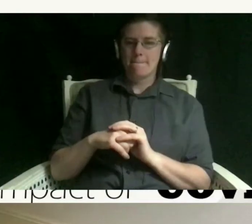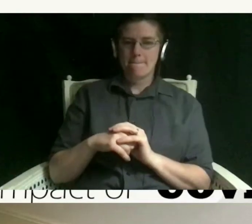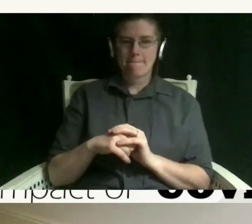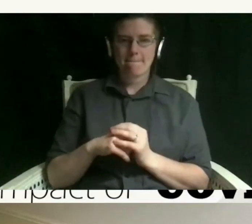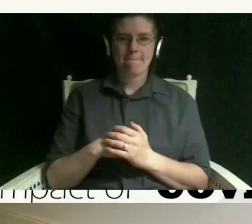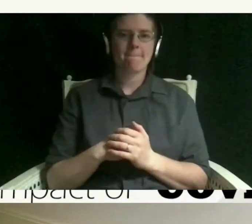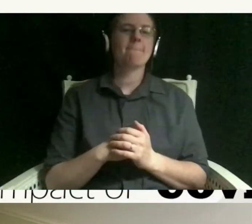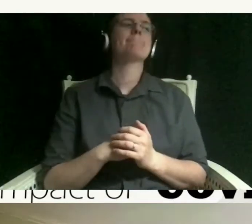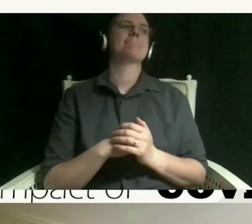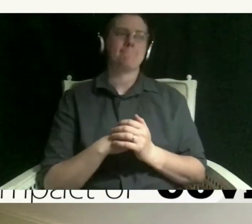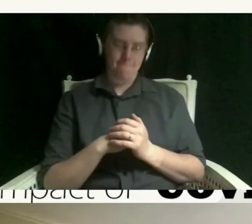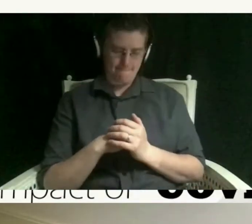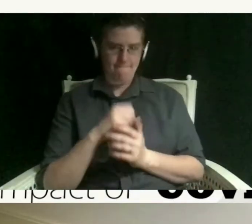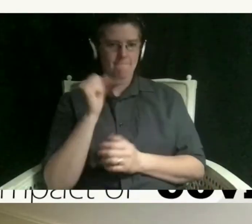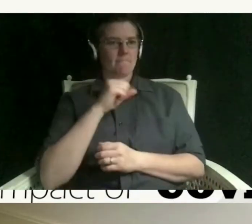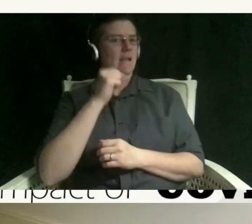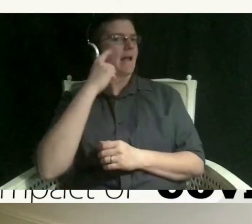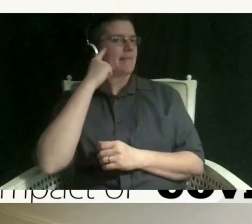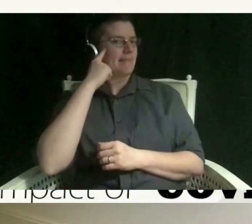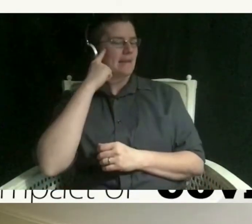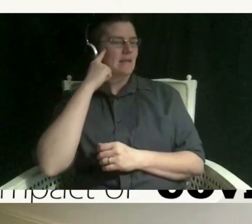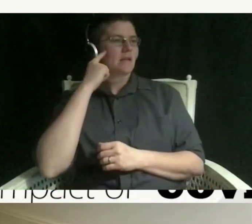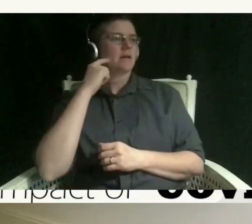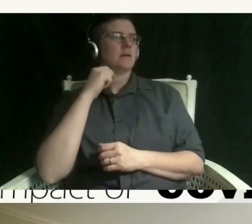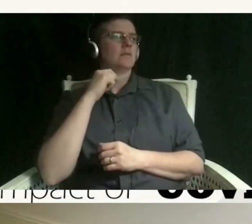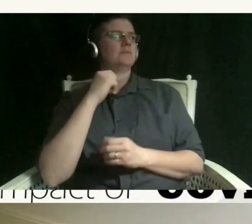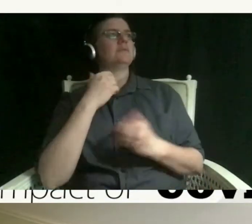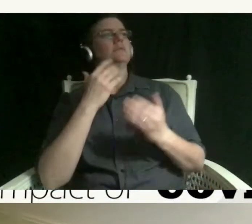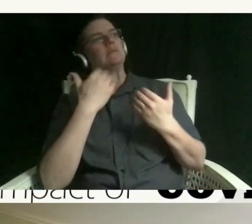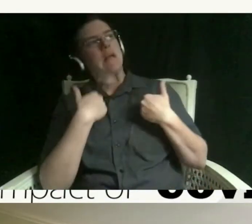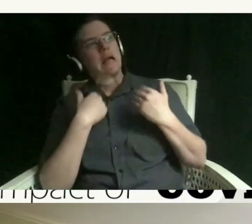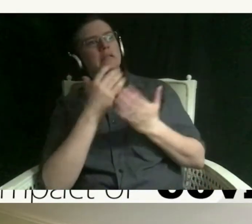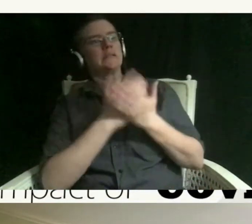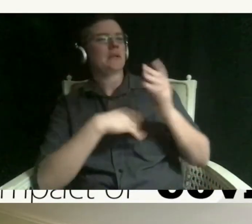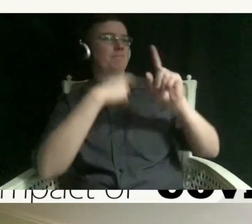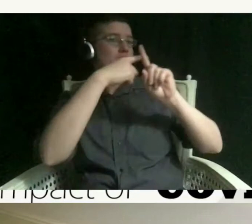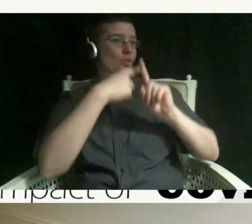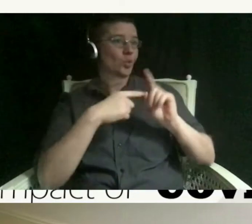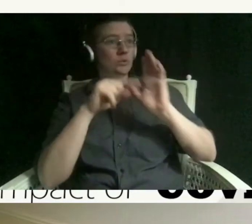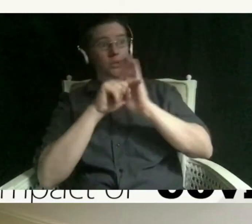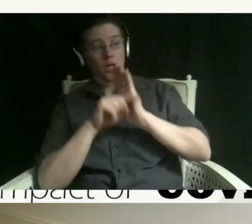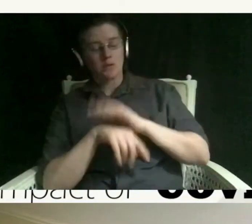yes i actually think this has some pros and cons it does allow you to be in the space where you get